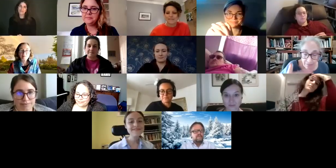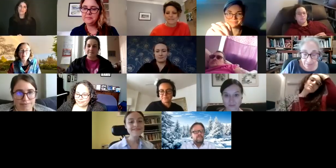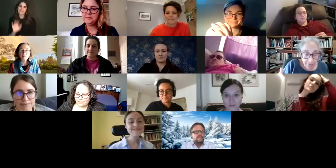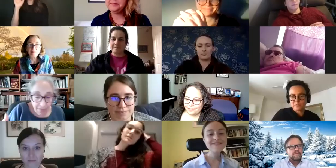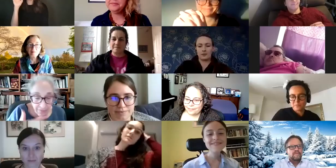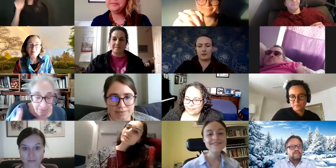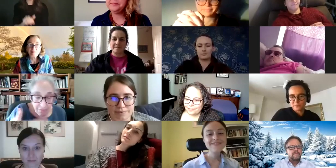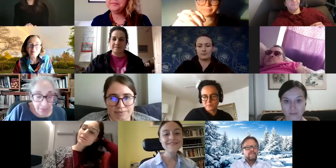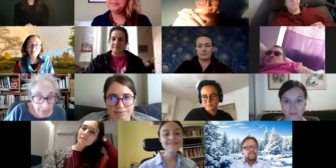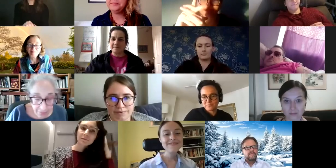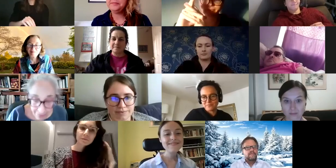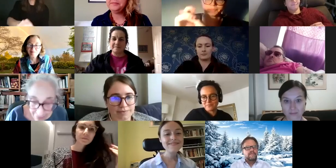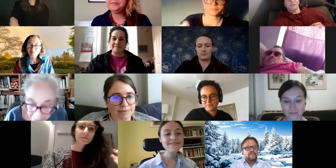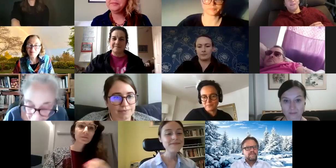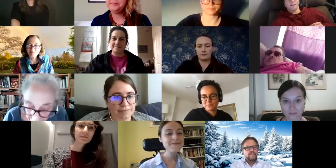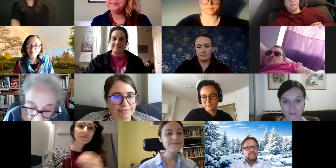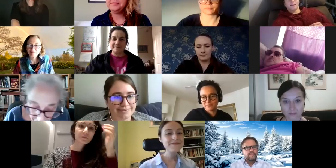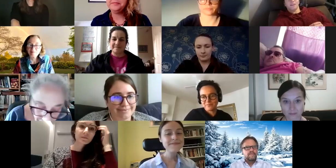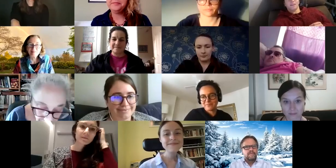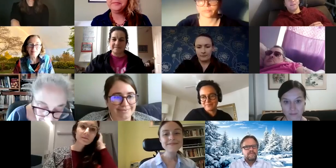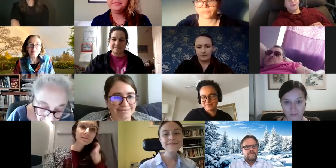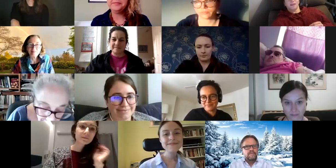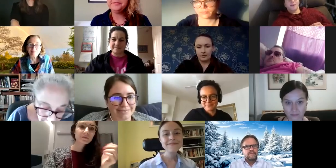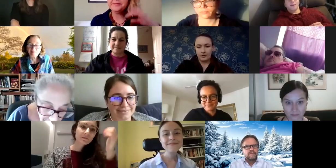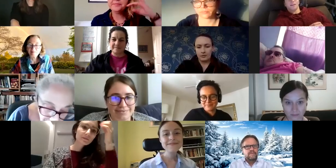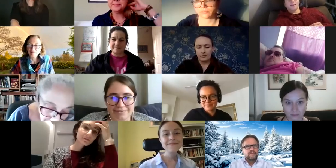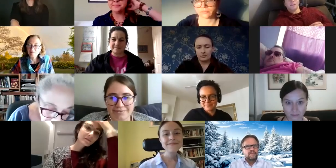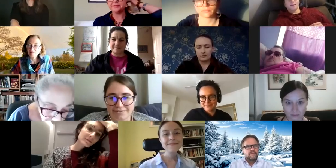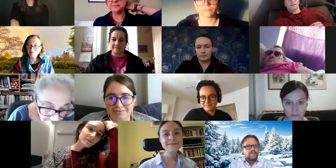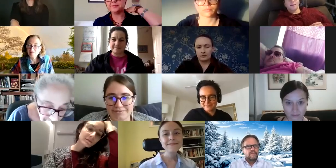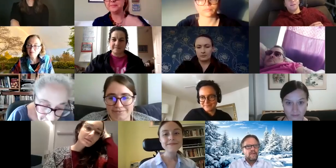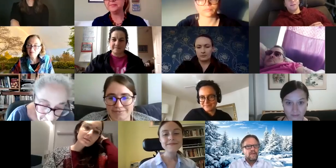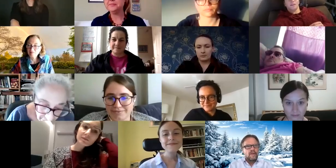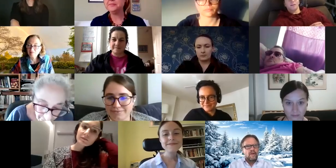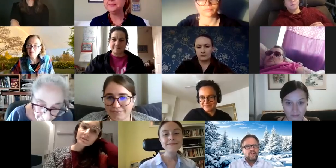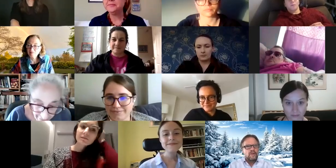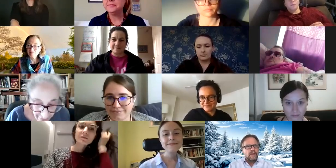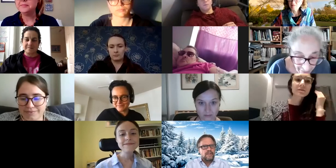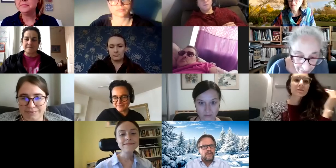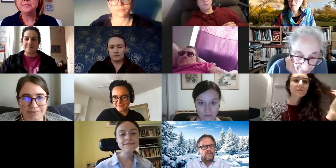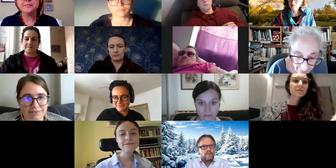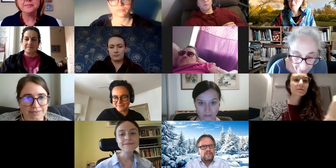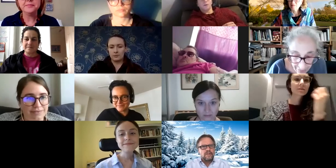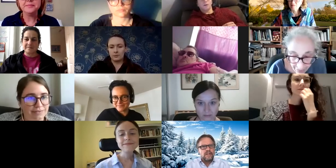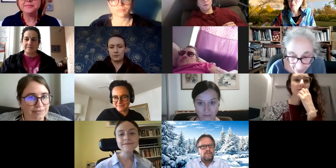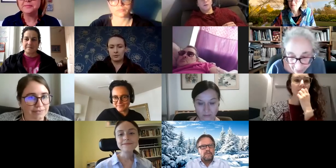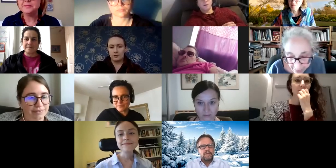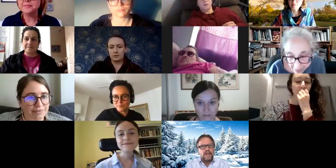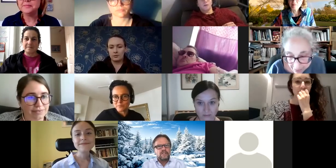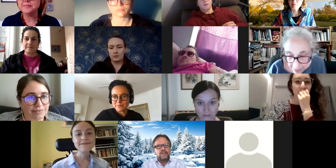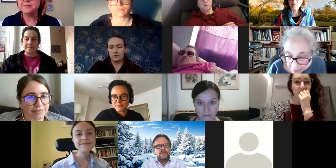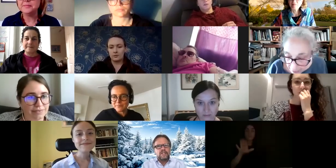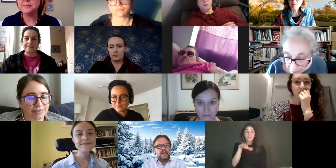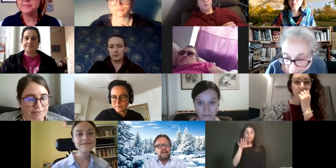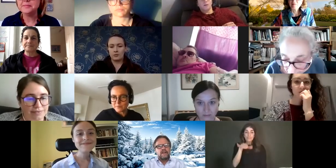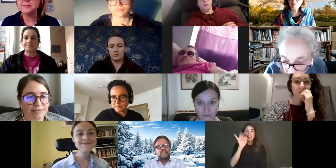Also, I guess for those of you who are still here, remember, next Thursday! The